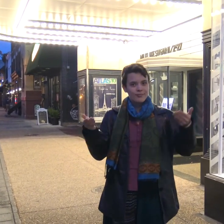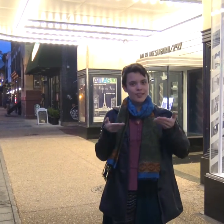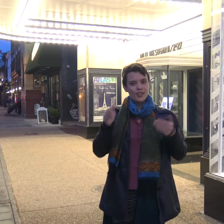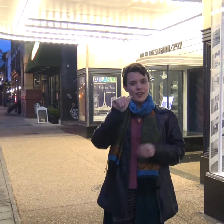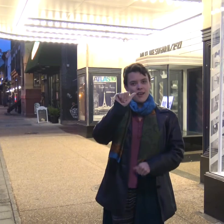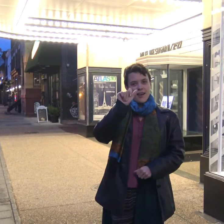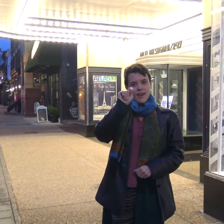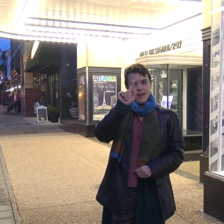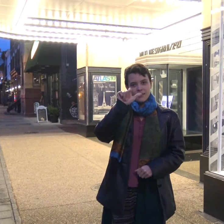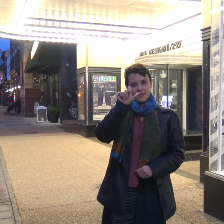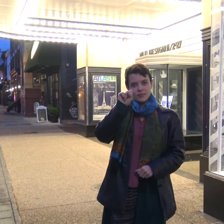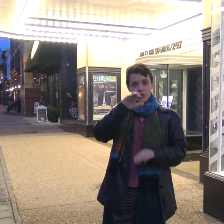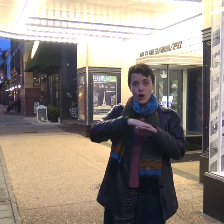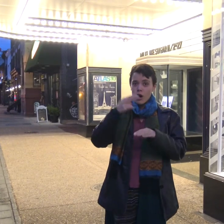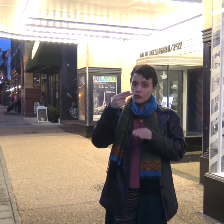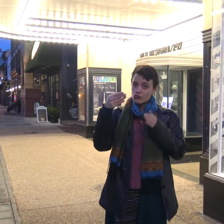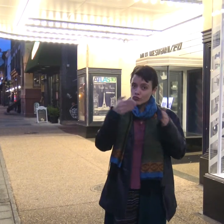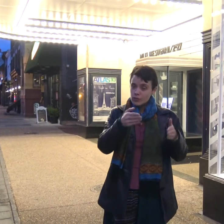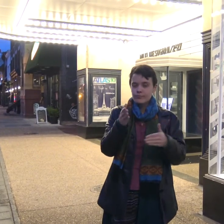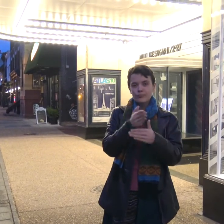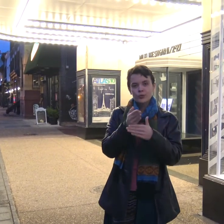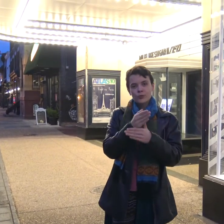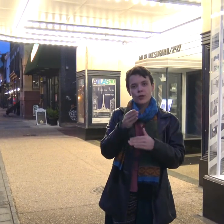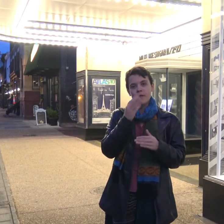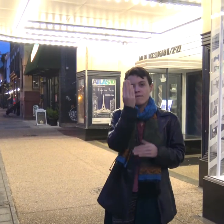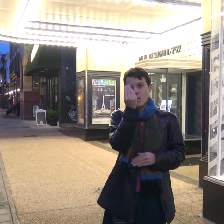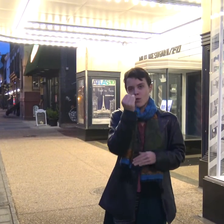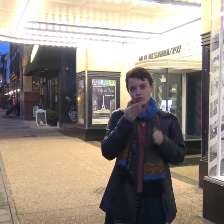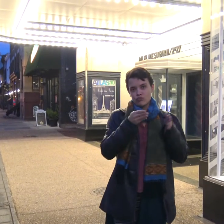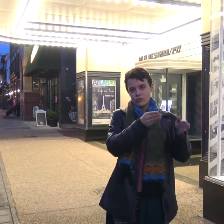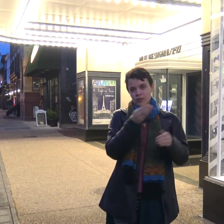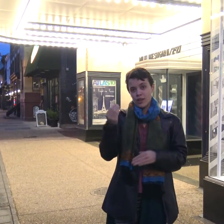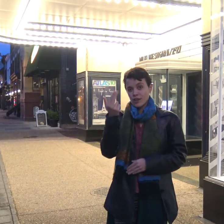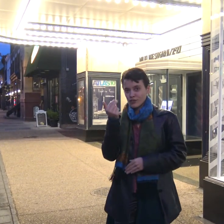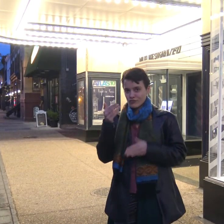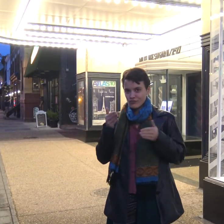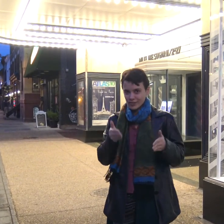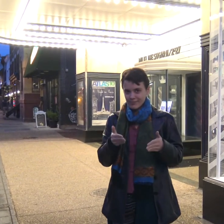Here at the Atlas on H Street, between 13th and 14th.